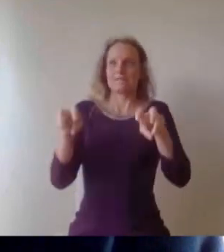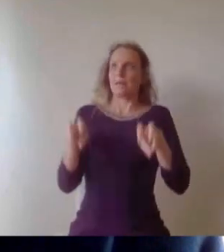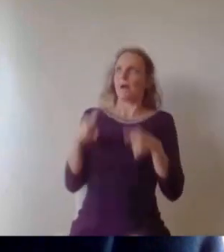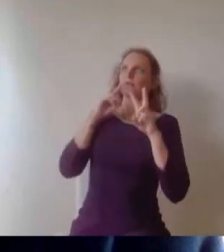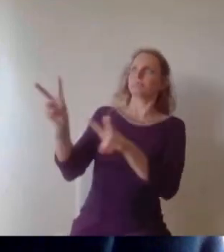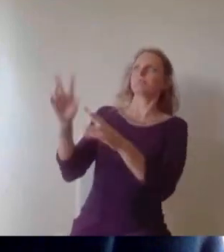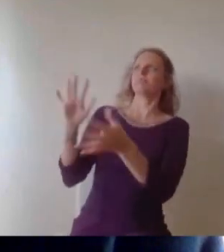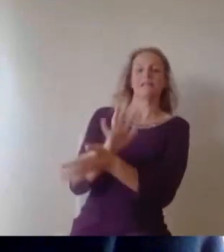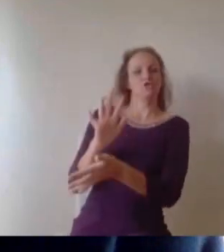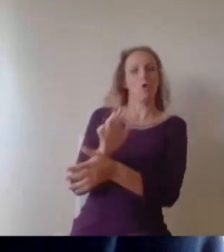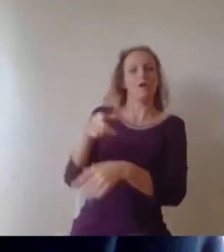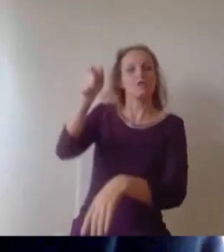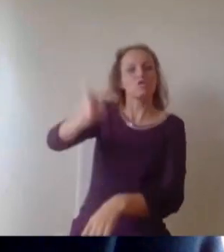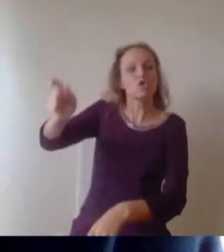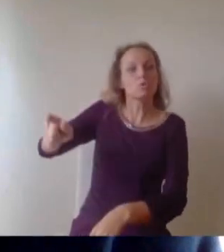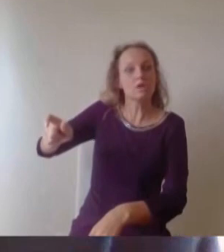Singers.